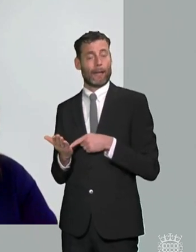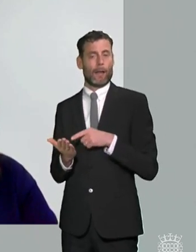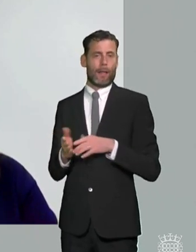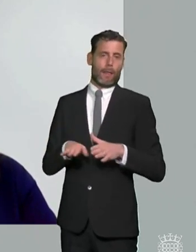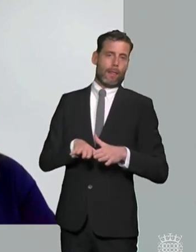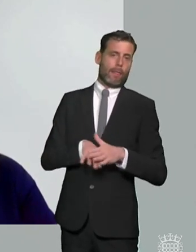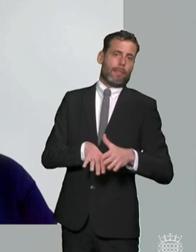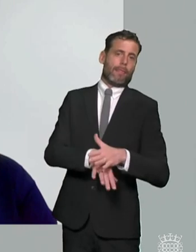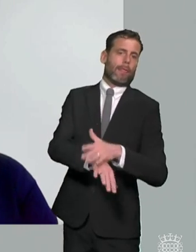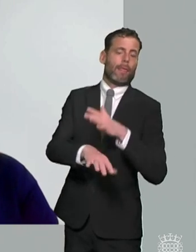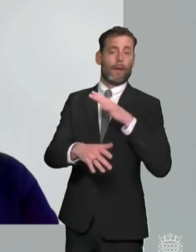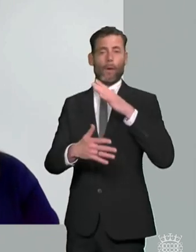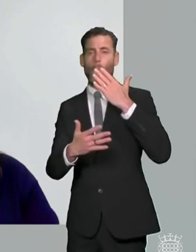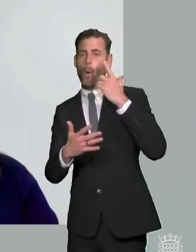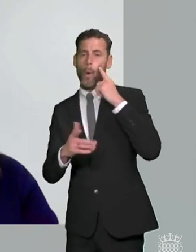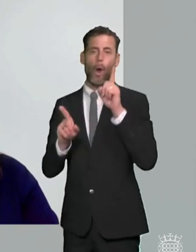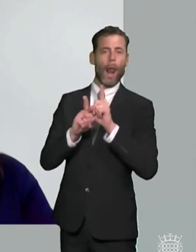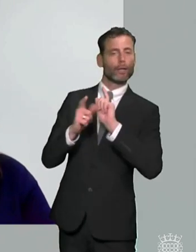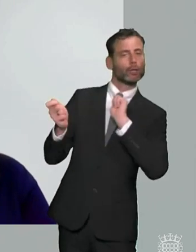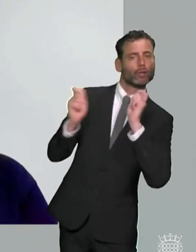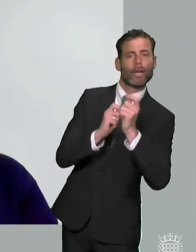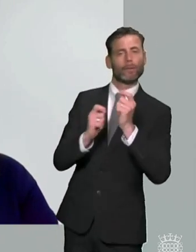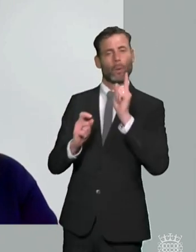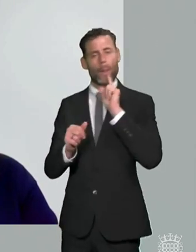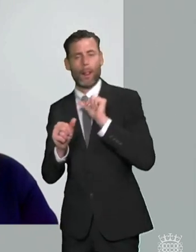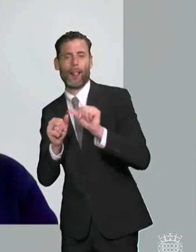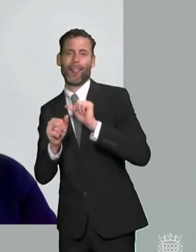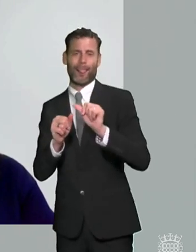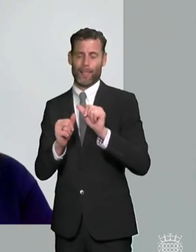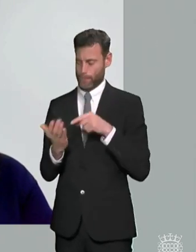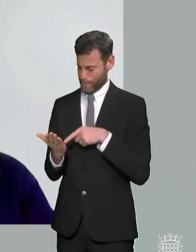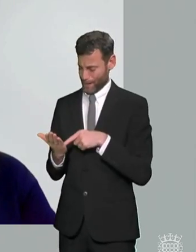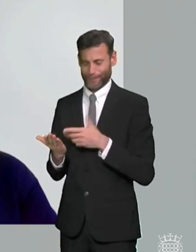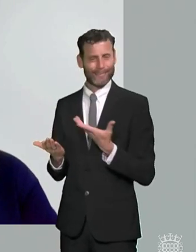in an effort to avoid the really undesirable position i think um of the government saying